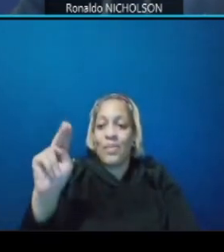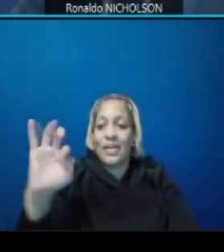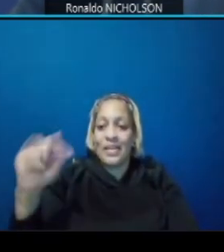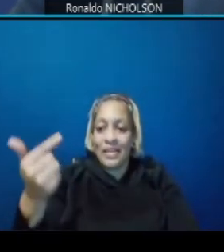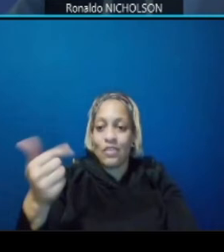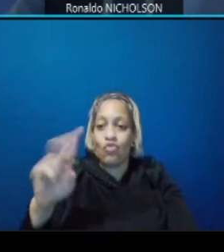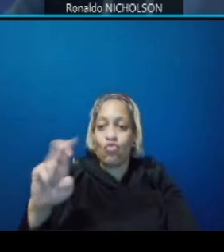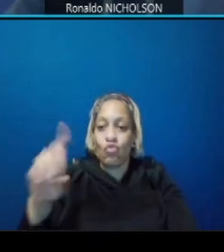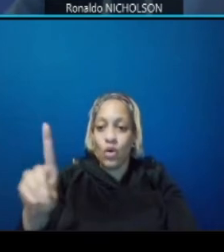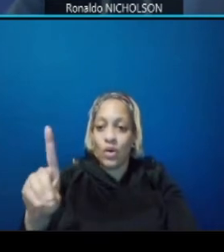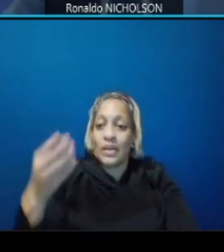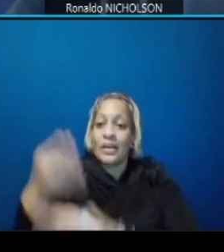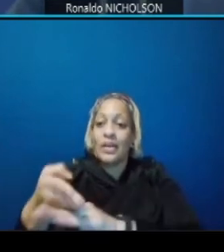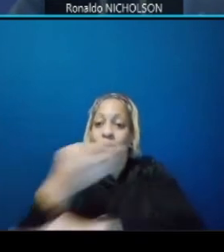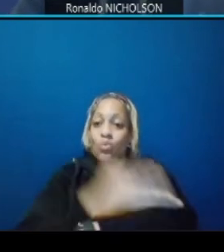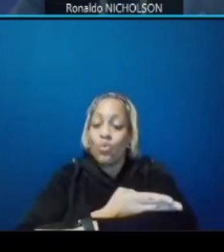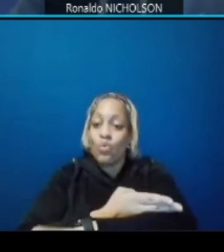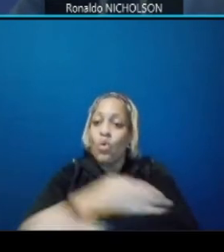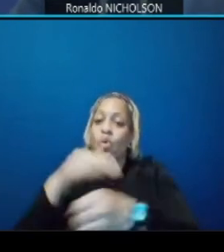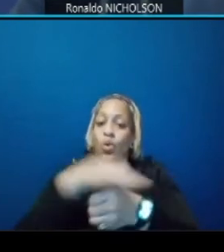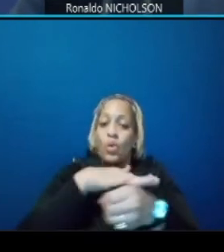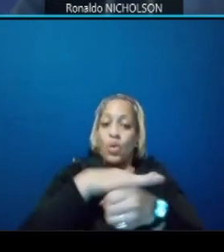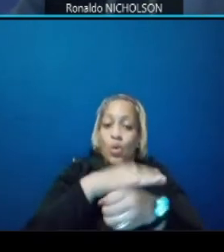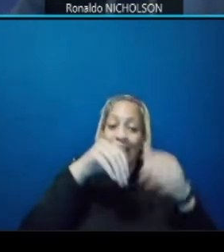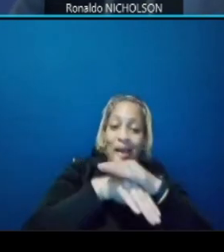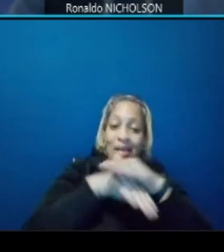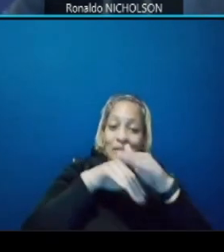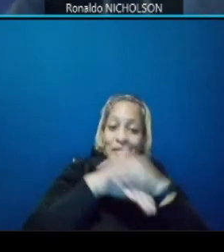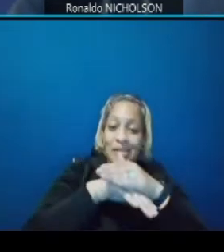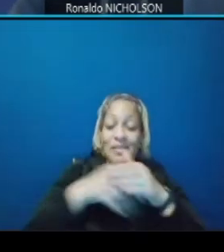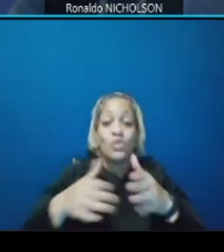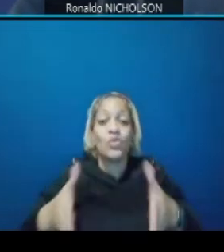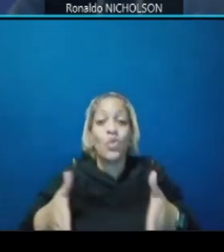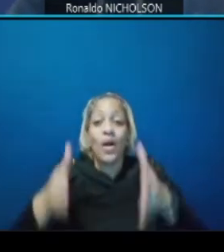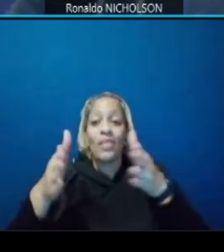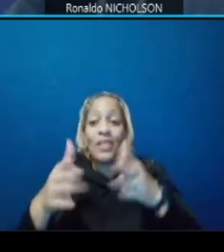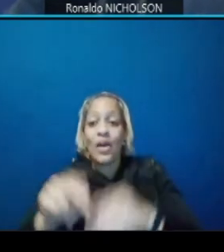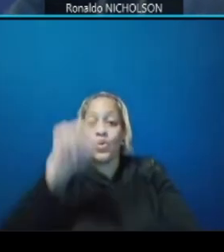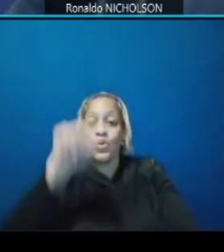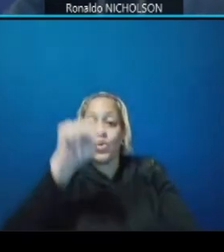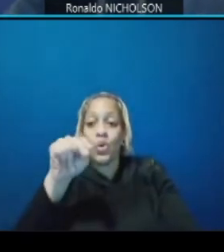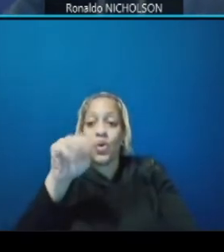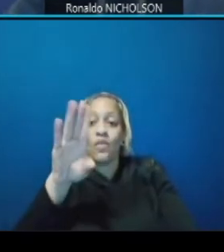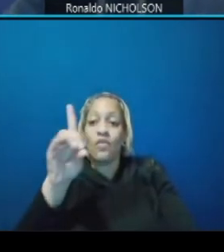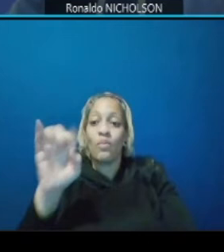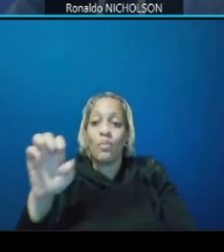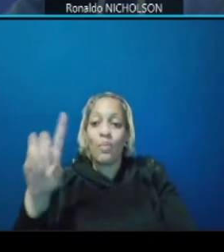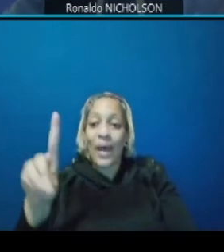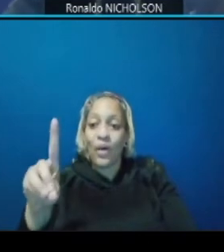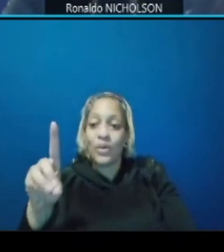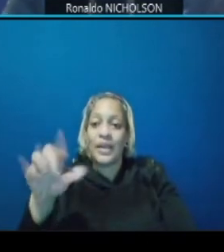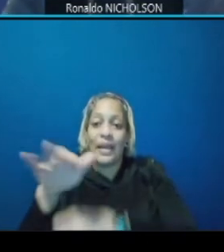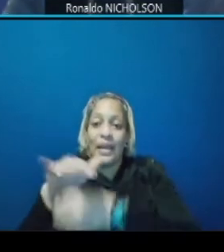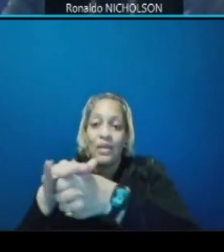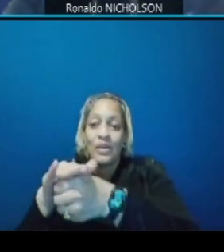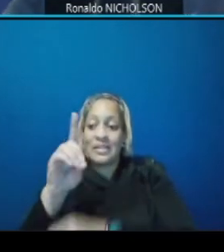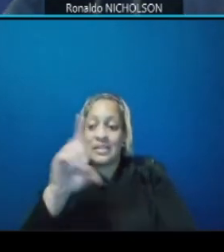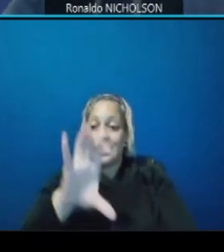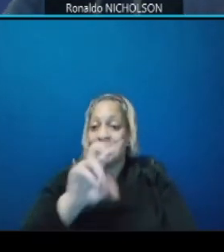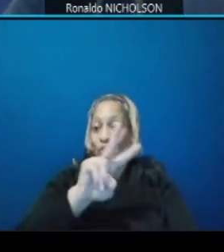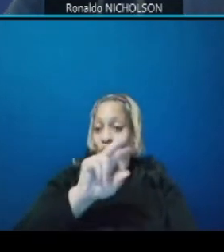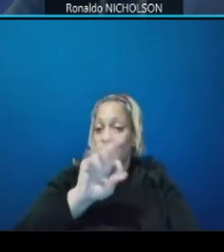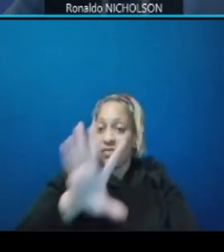improved local access by now allowing northbound dc 295 to actually